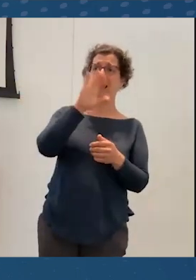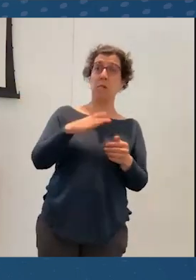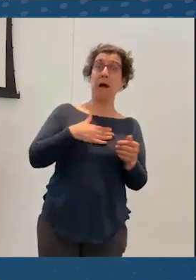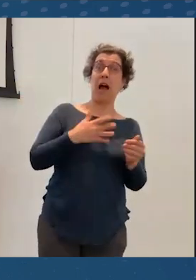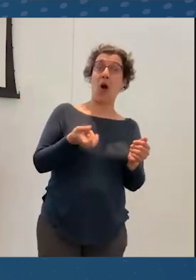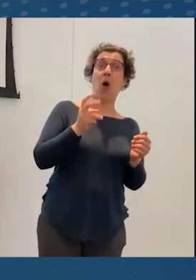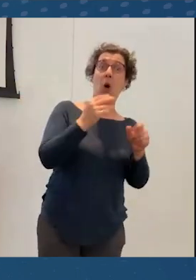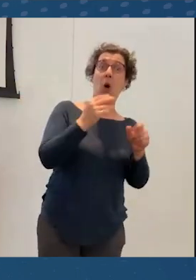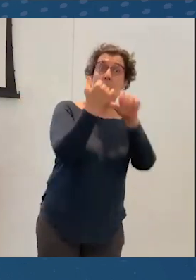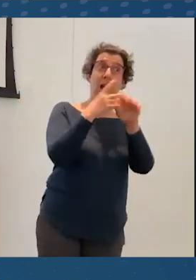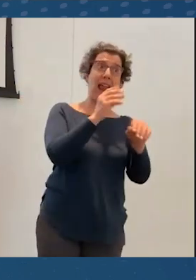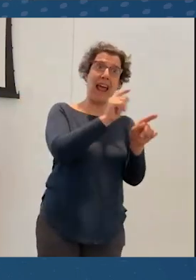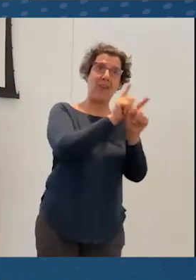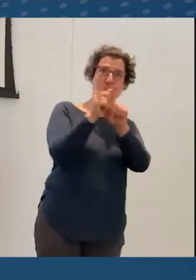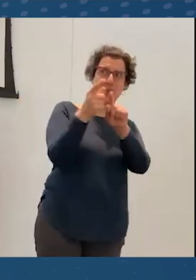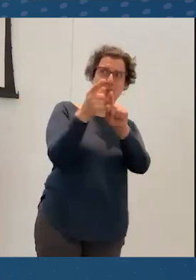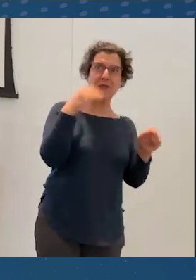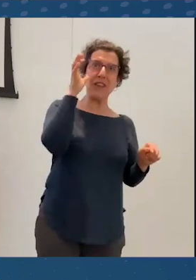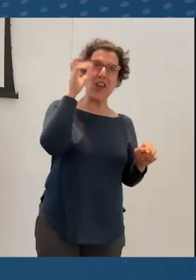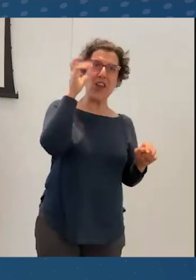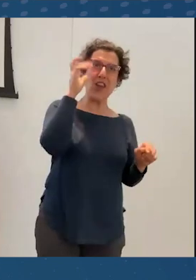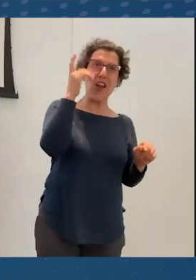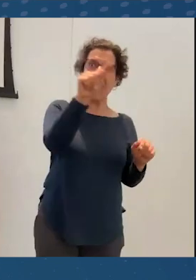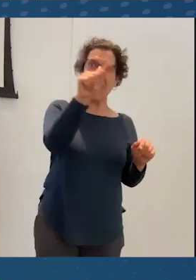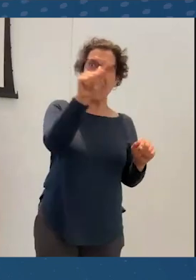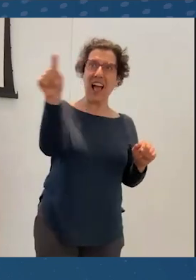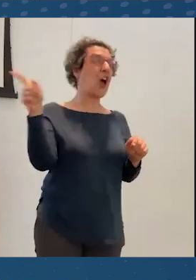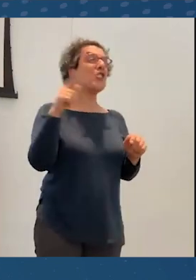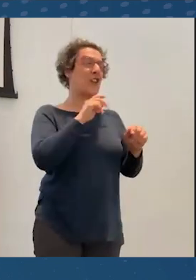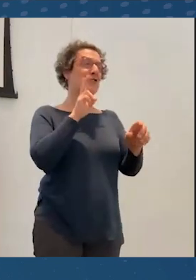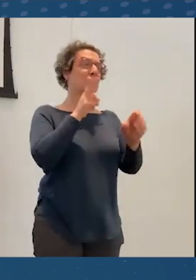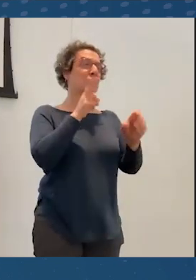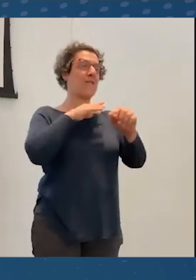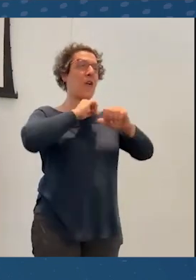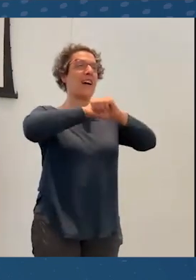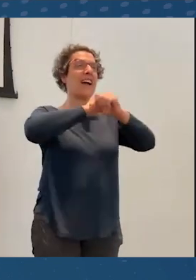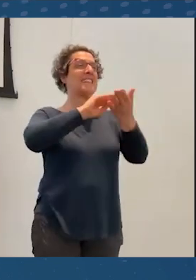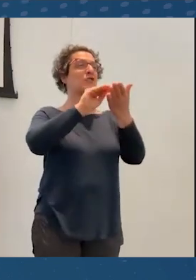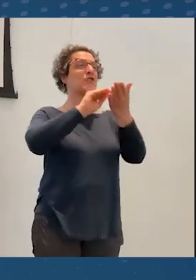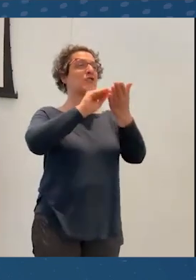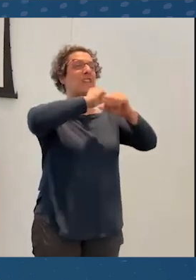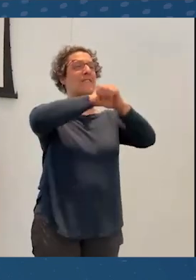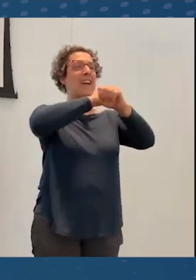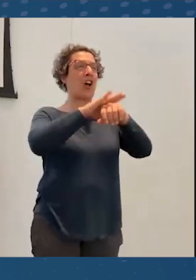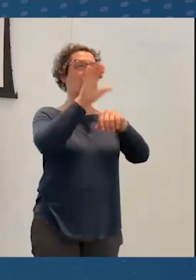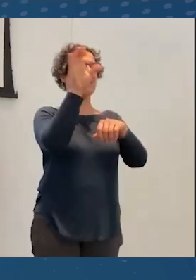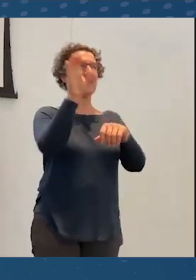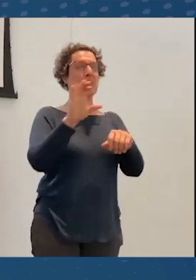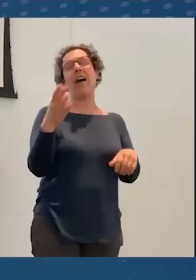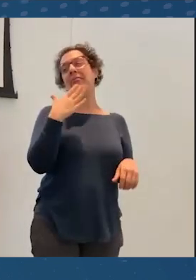And I want to hear everybody else's talk. Dissertation defense to get to as well. In that case, thank you Andrea very much.